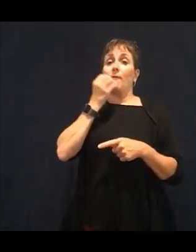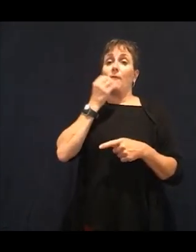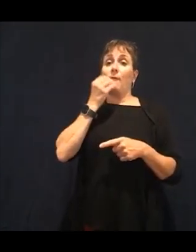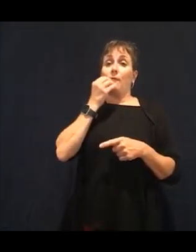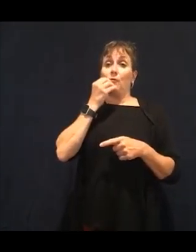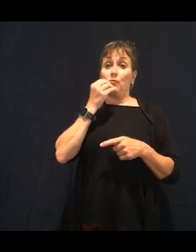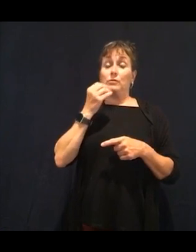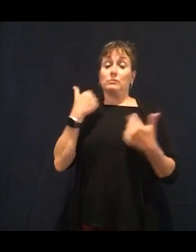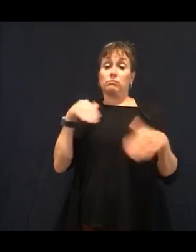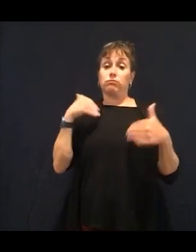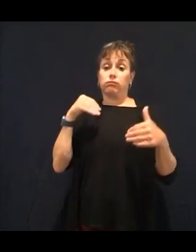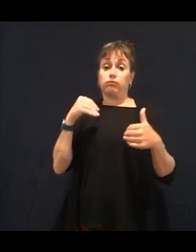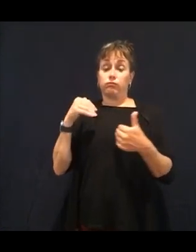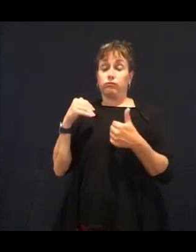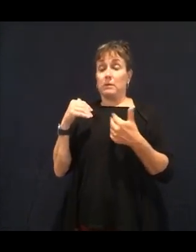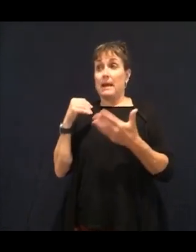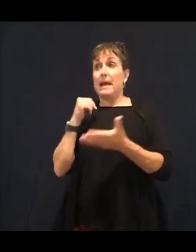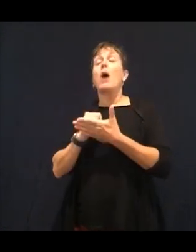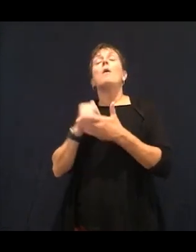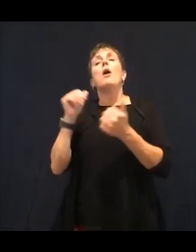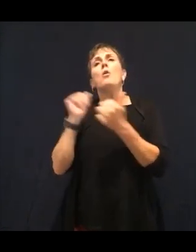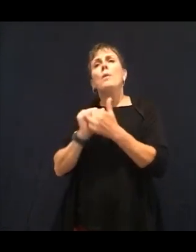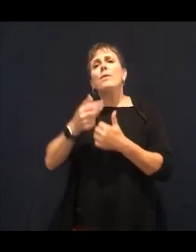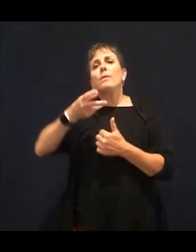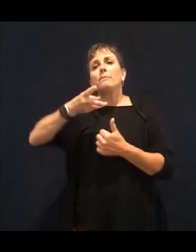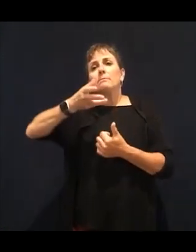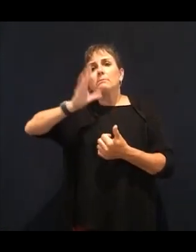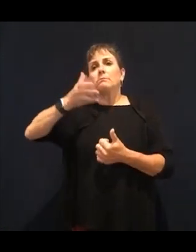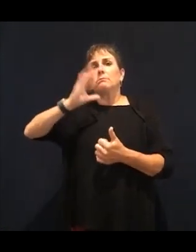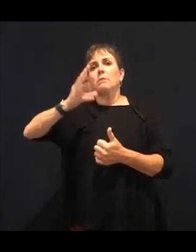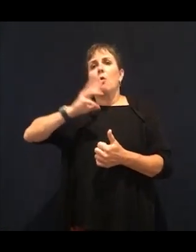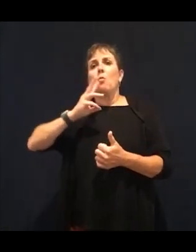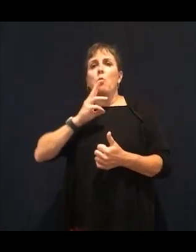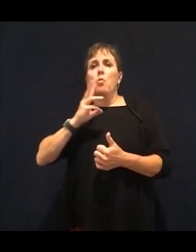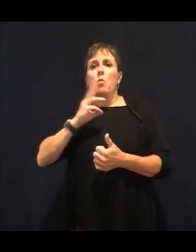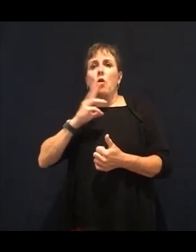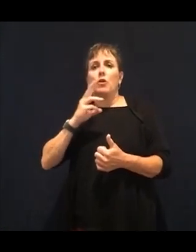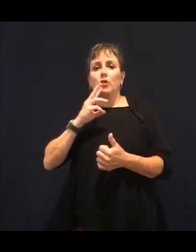cells and into the body actually helped delay the progression